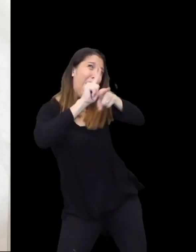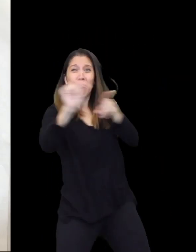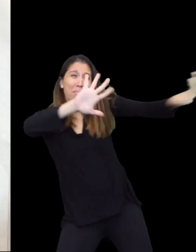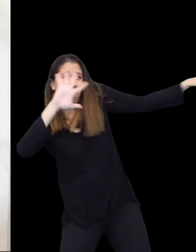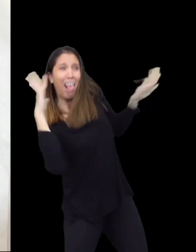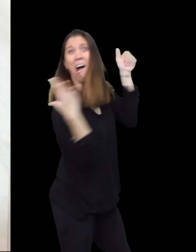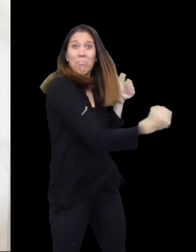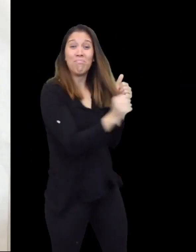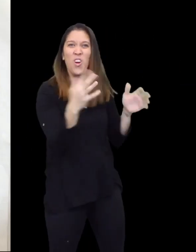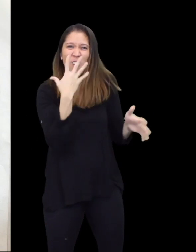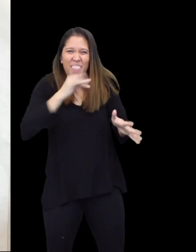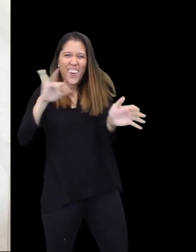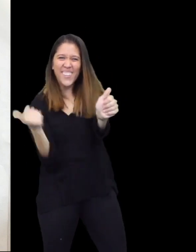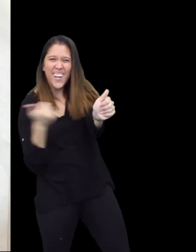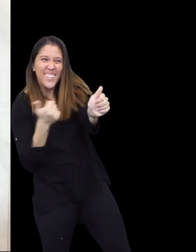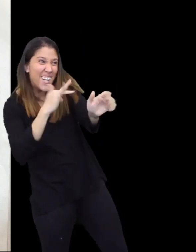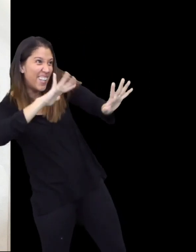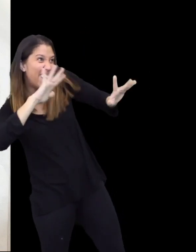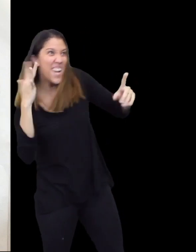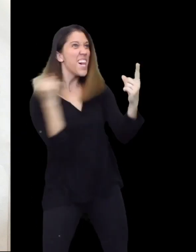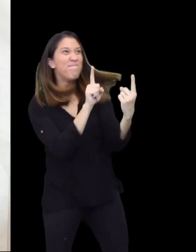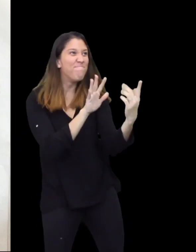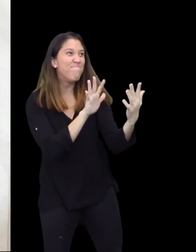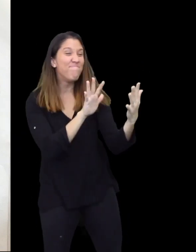The pig ran away and the Wolf chased him. The Wolf approached the pig.